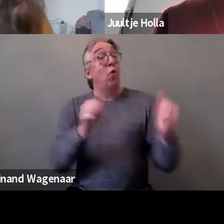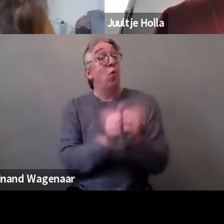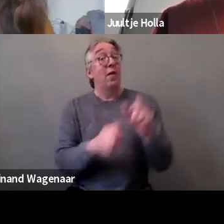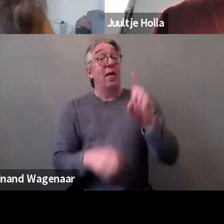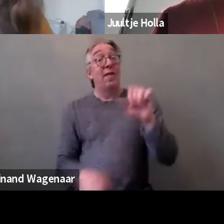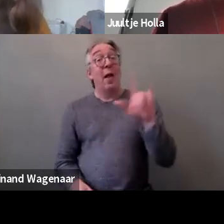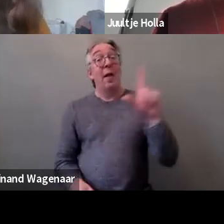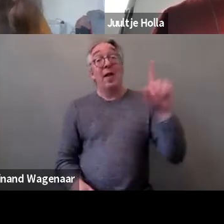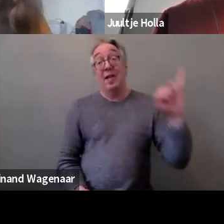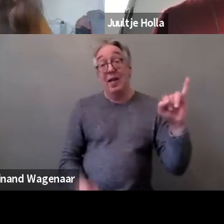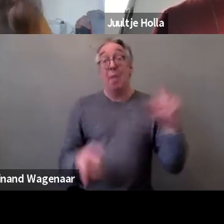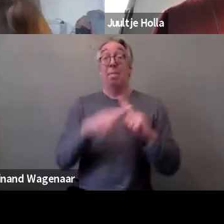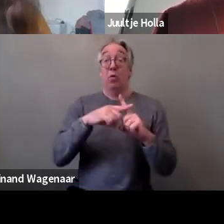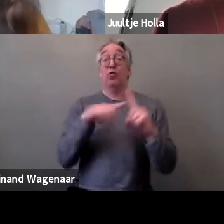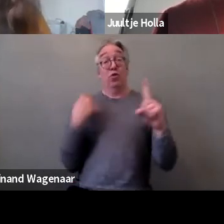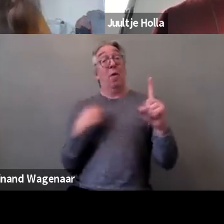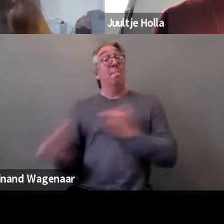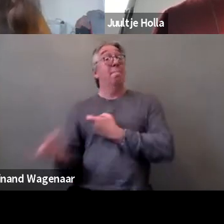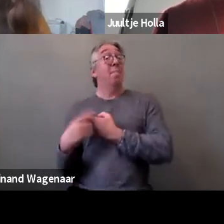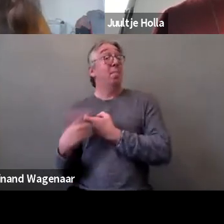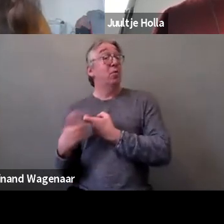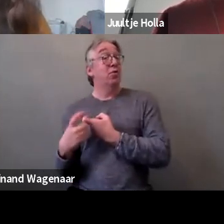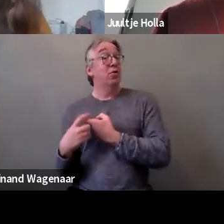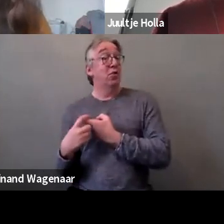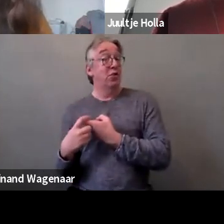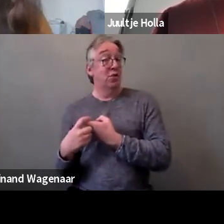from the EU countries that haven't ratified the Convention.